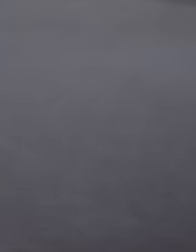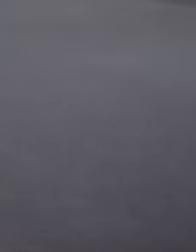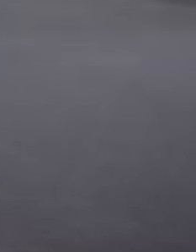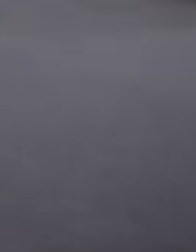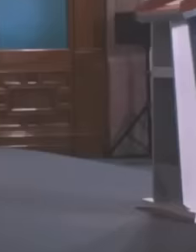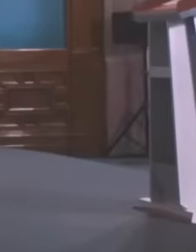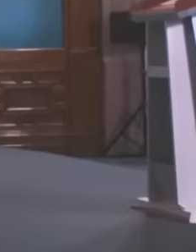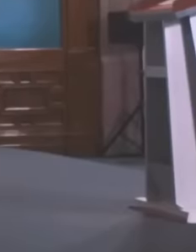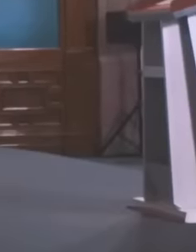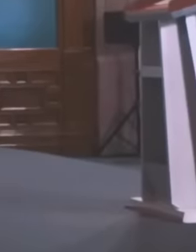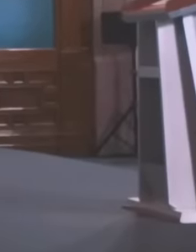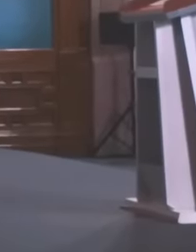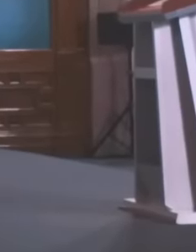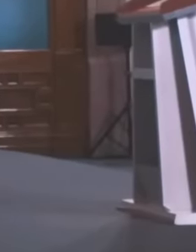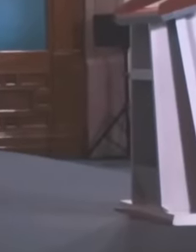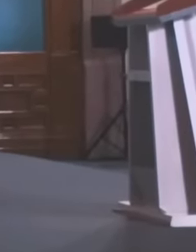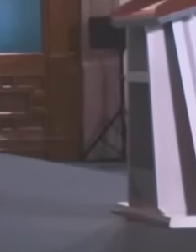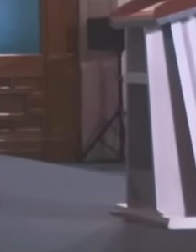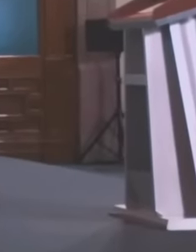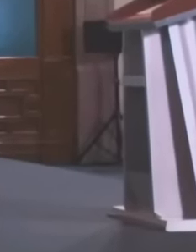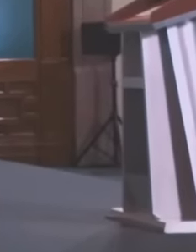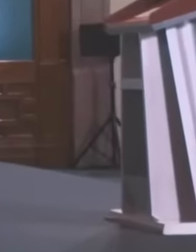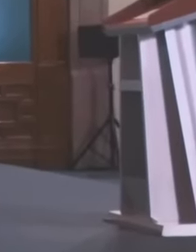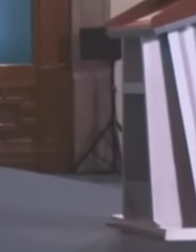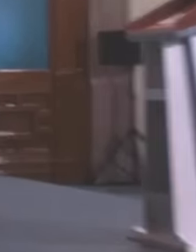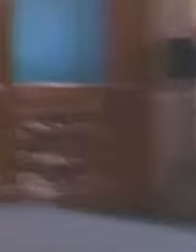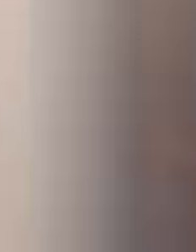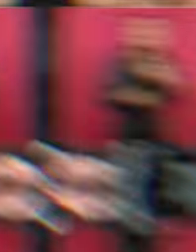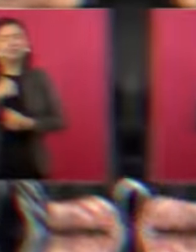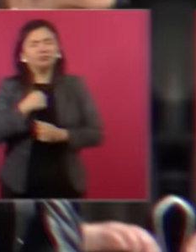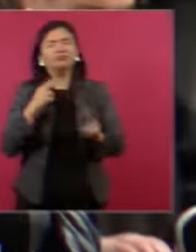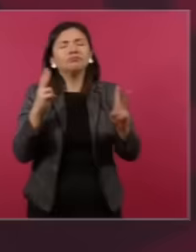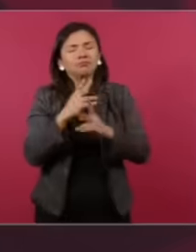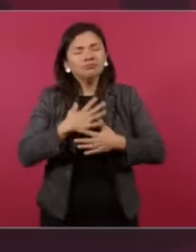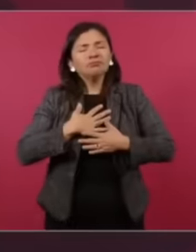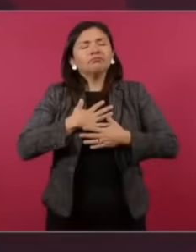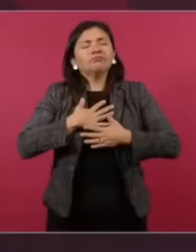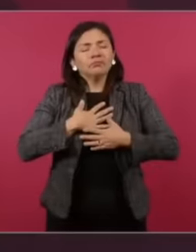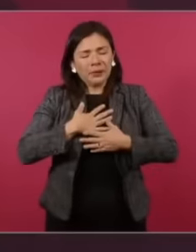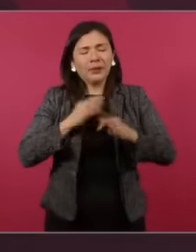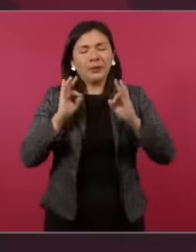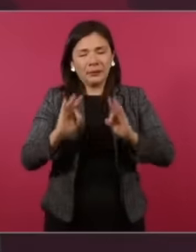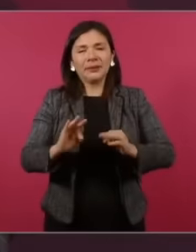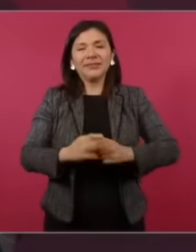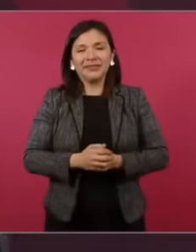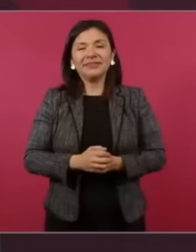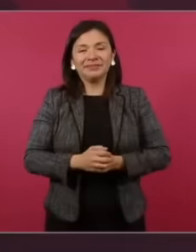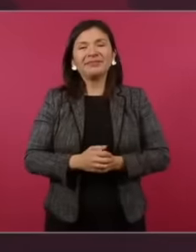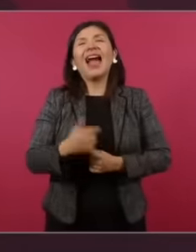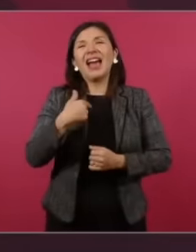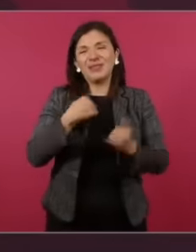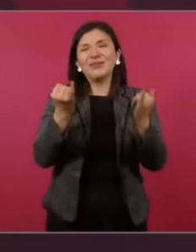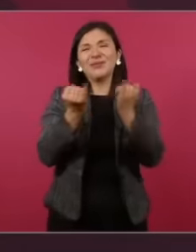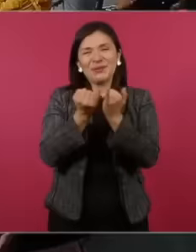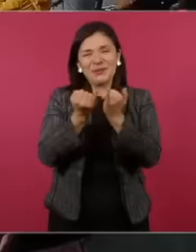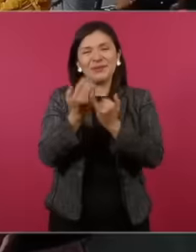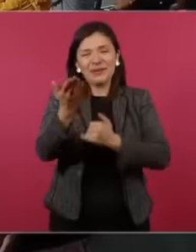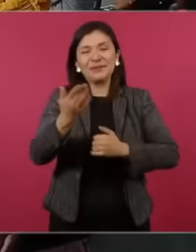circus in the middle of the morning. She spent the entire time at the conference facing the president to